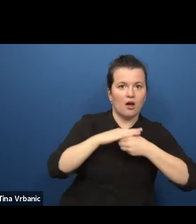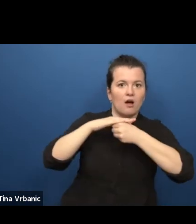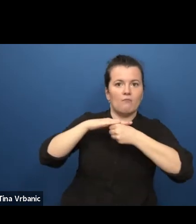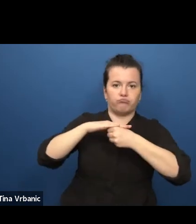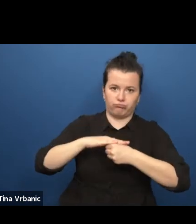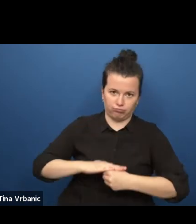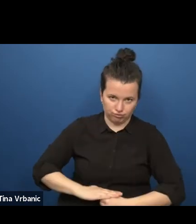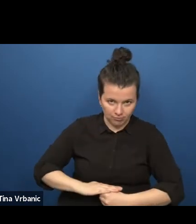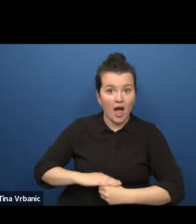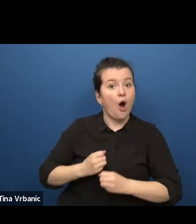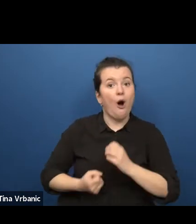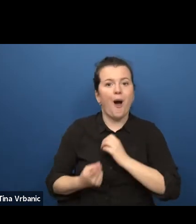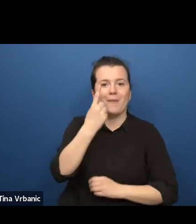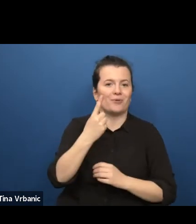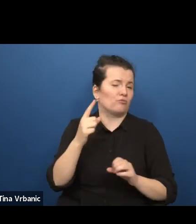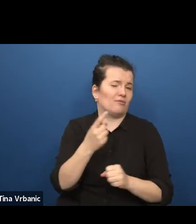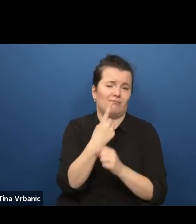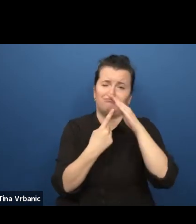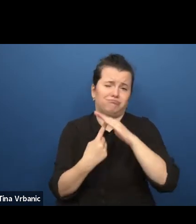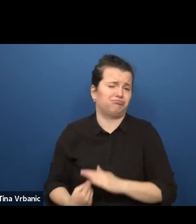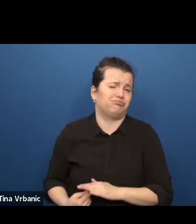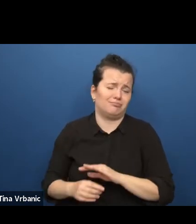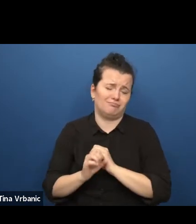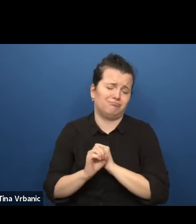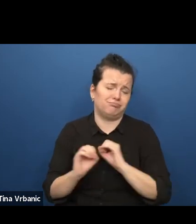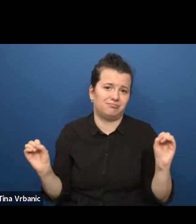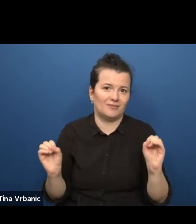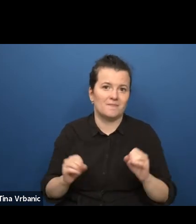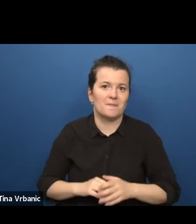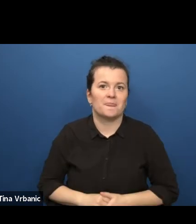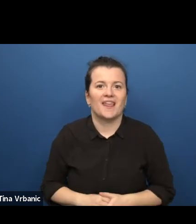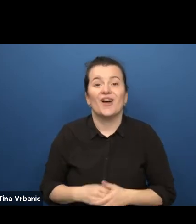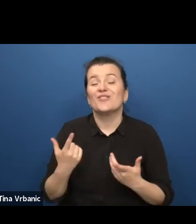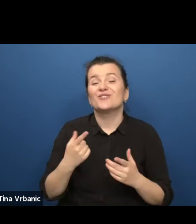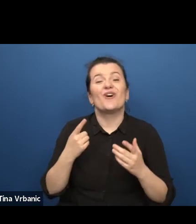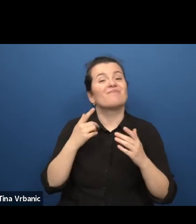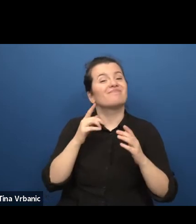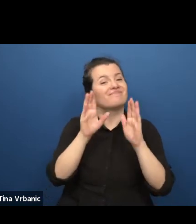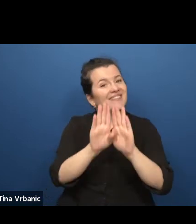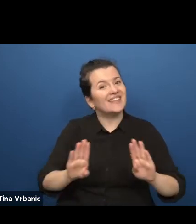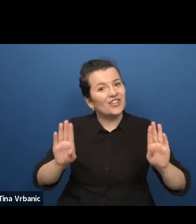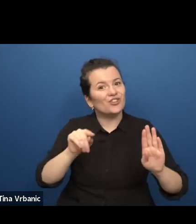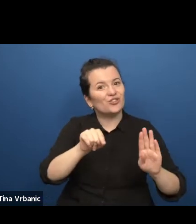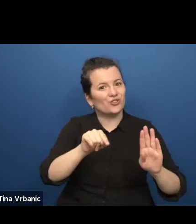gender equality and inclusion in the theatre sector, the call for change from within